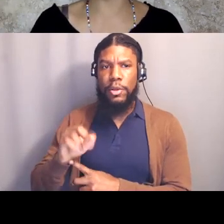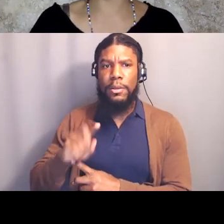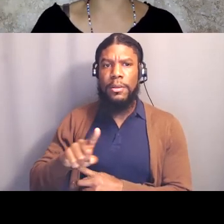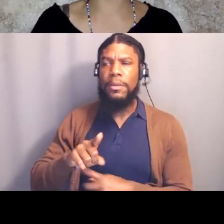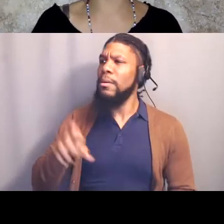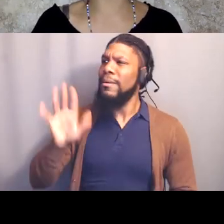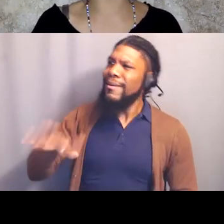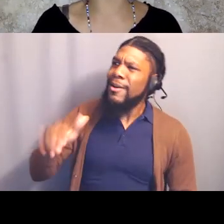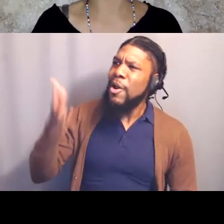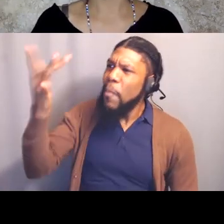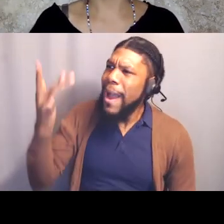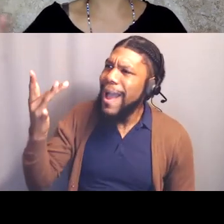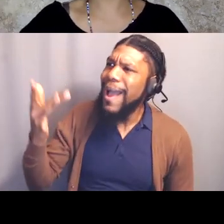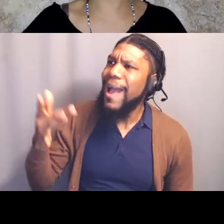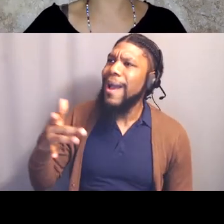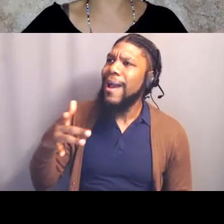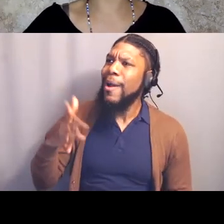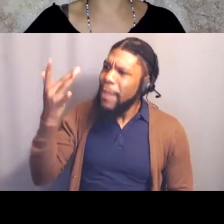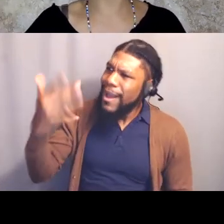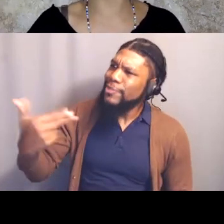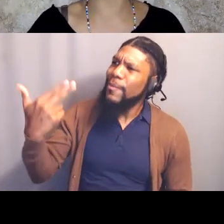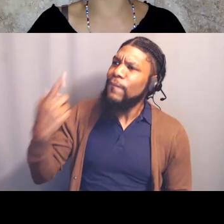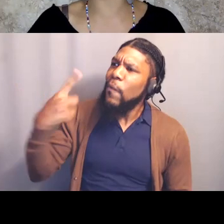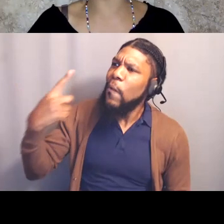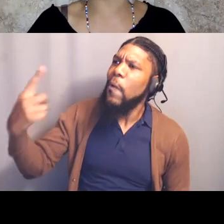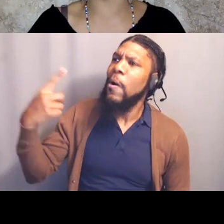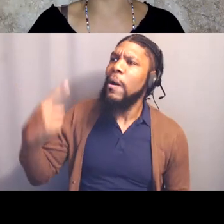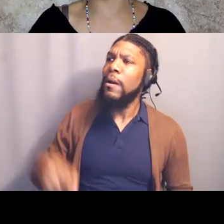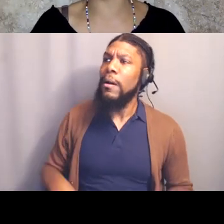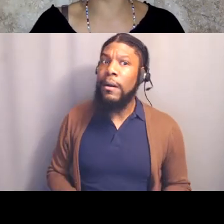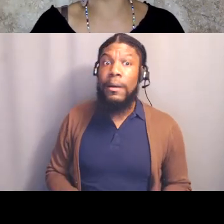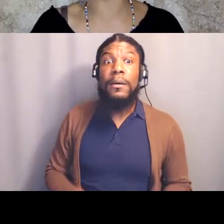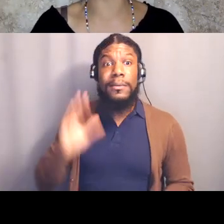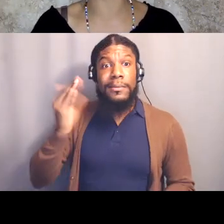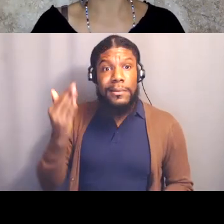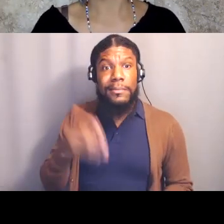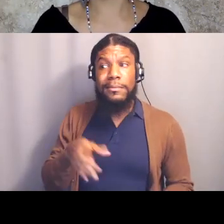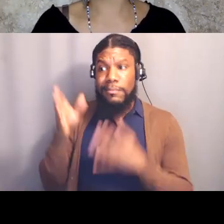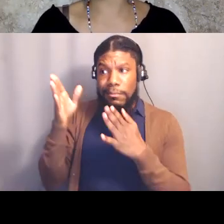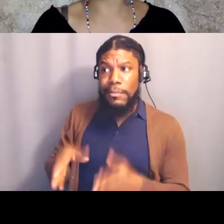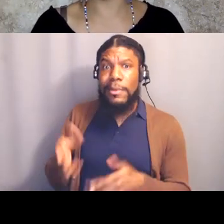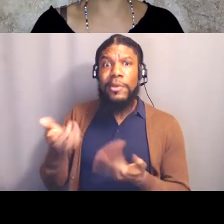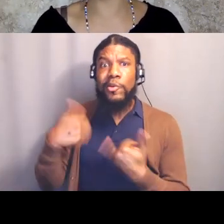As Eric Anderson was moving the police force against righteous protesters, just days